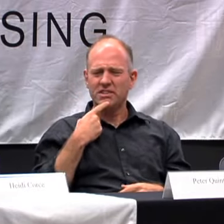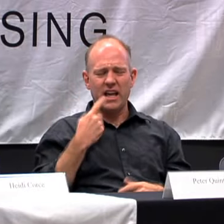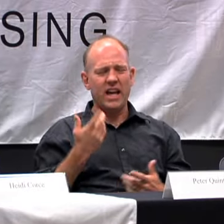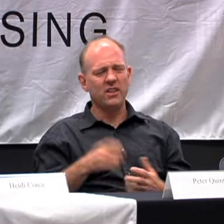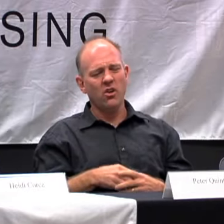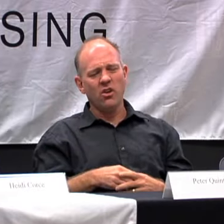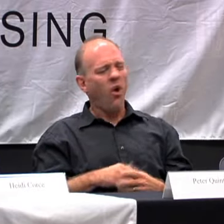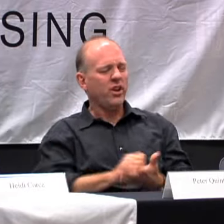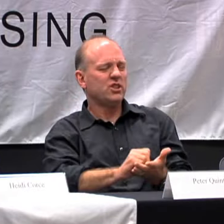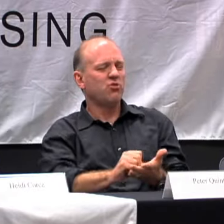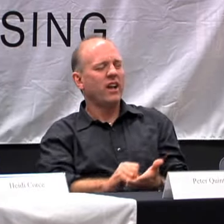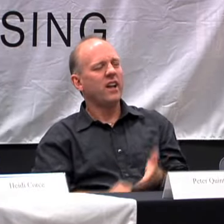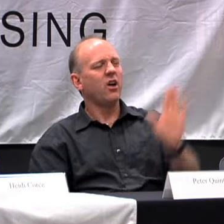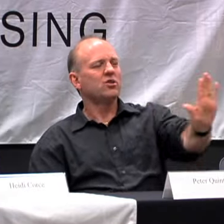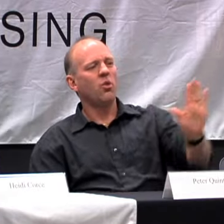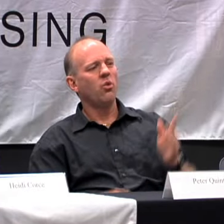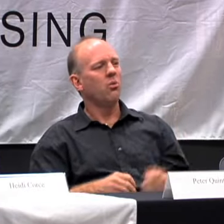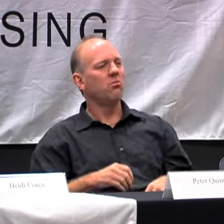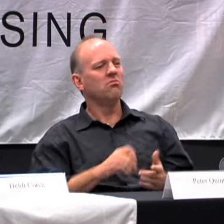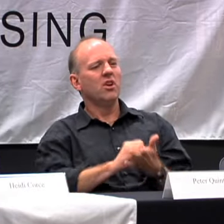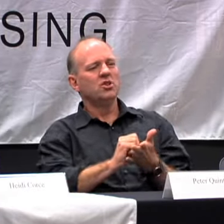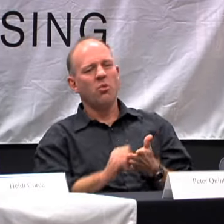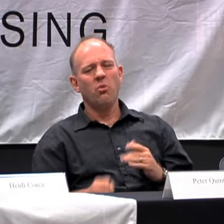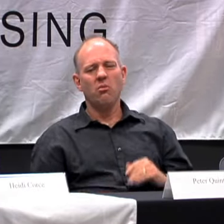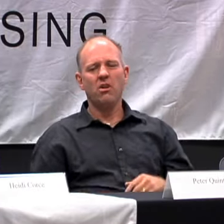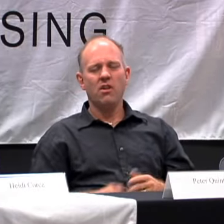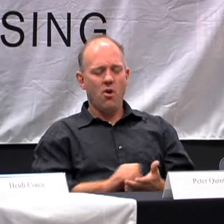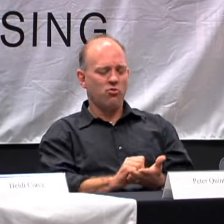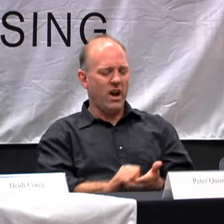AND THE FATHER SAID OH, YOU JUST WRITE IT DOWN AND SHOW IT TO THEM.